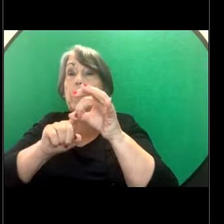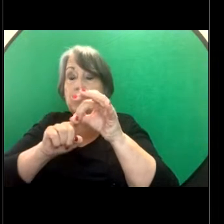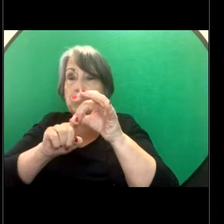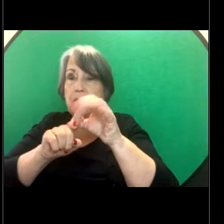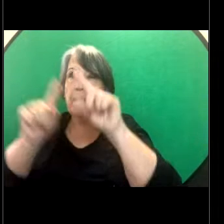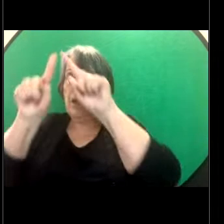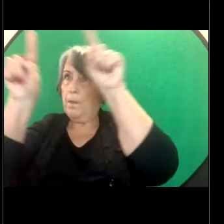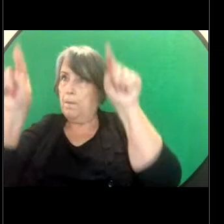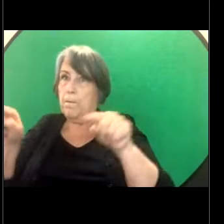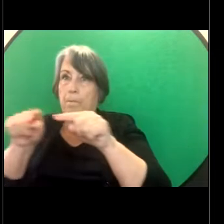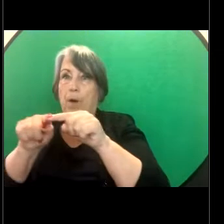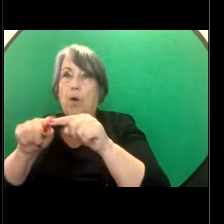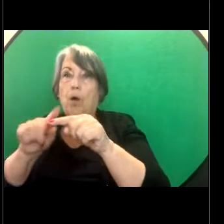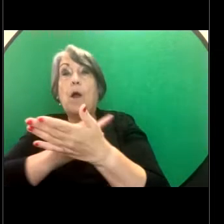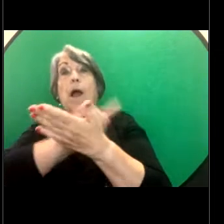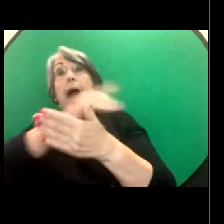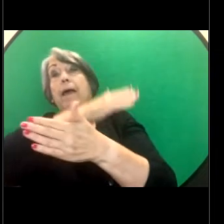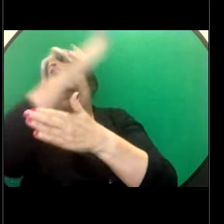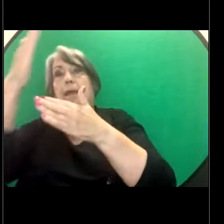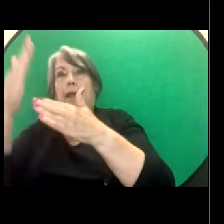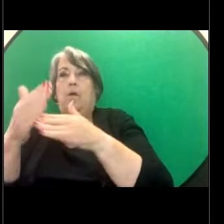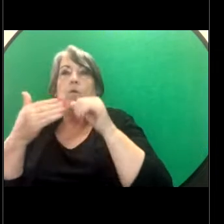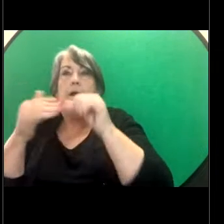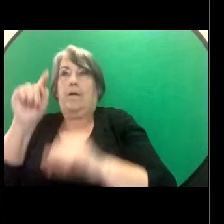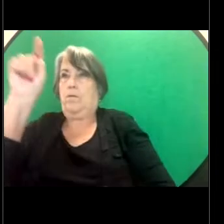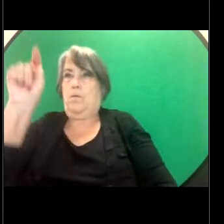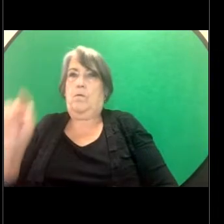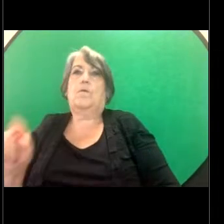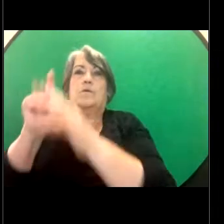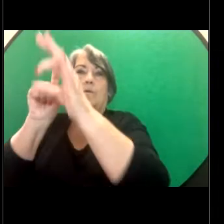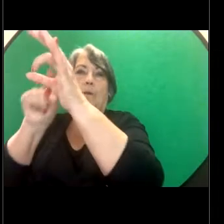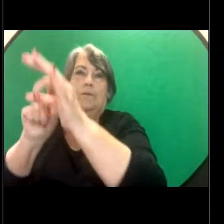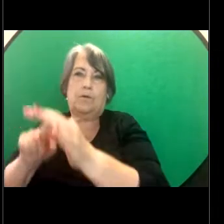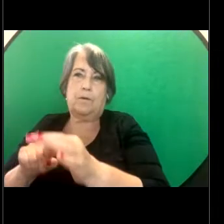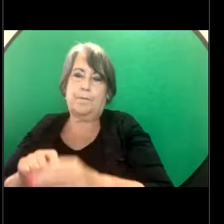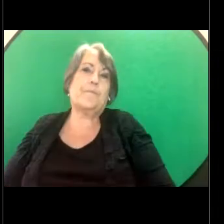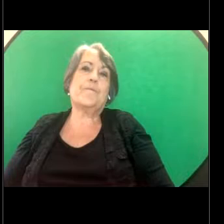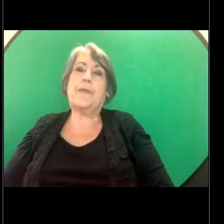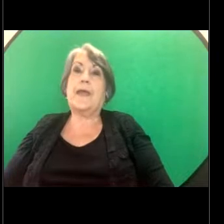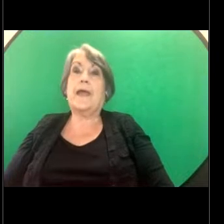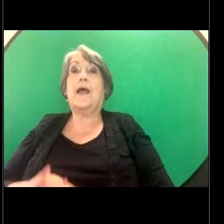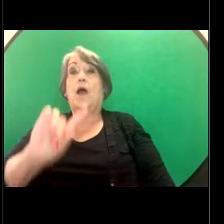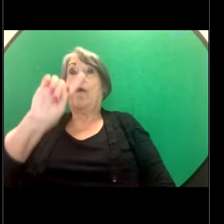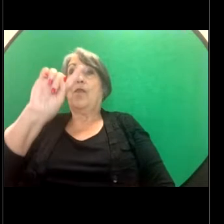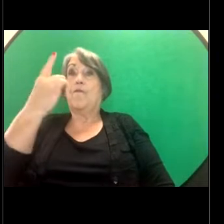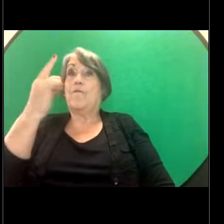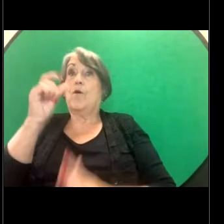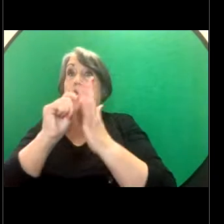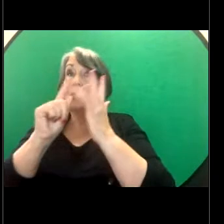back to them at the end of the webinar. So again jumping into our first poll now which is